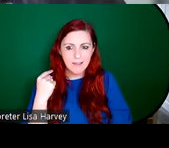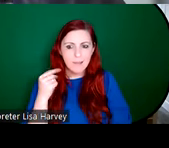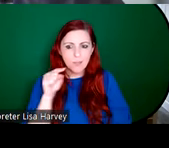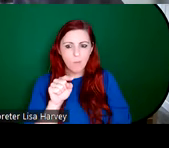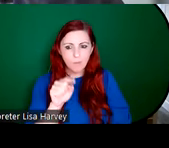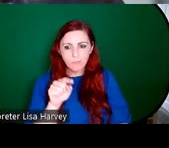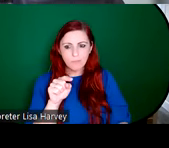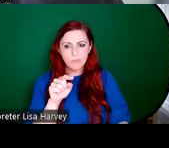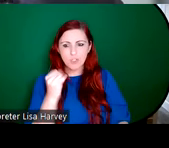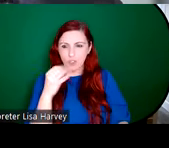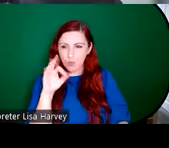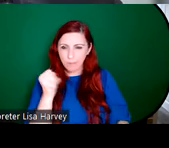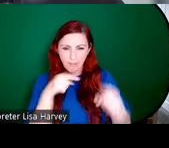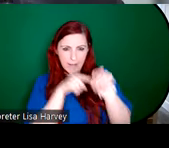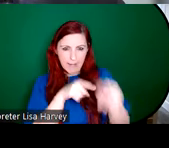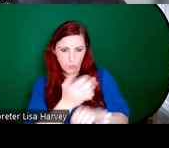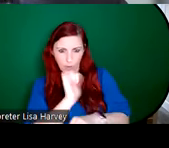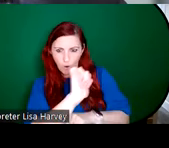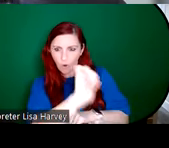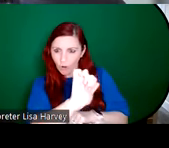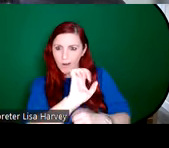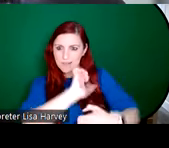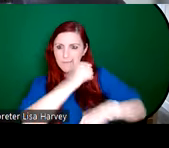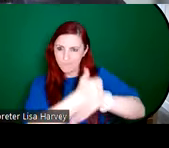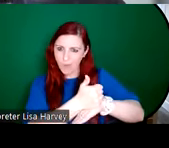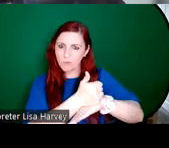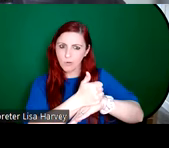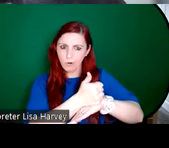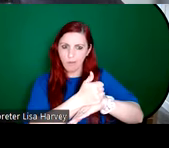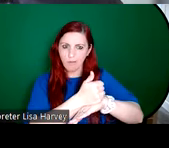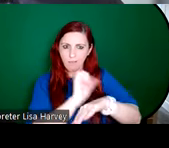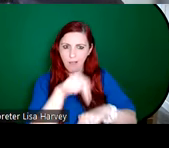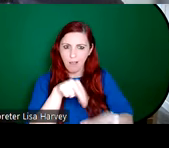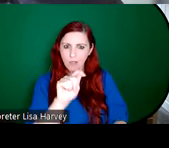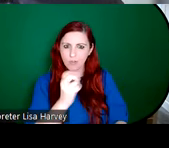aligning with her as the founder of An Túr Ghloine, you'll notice as well the